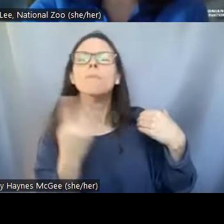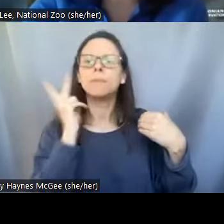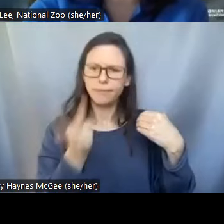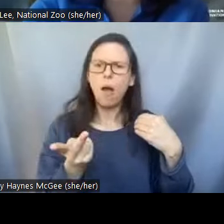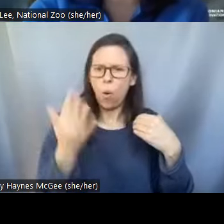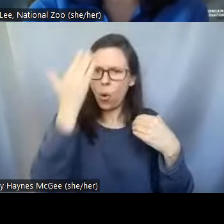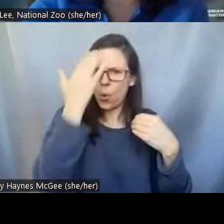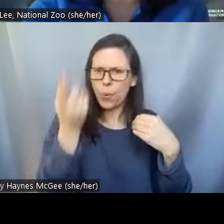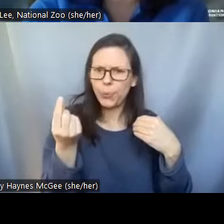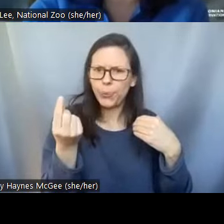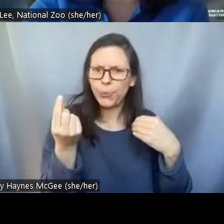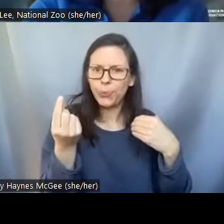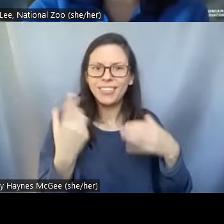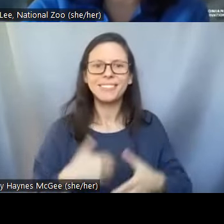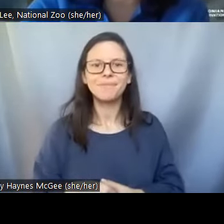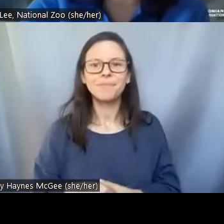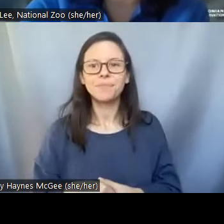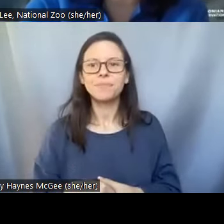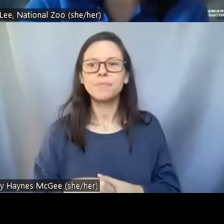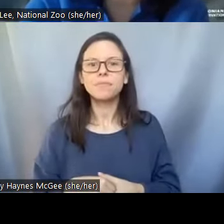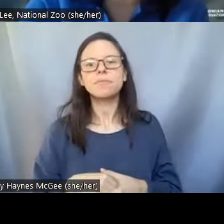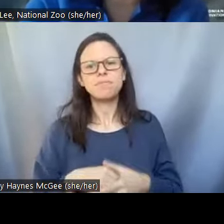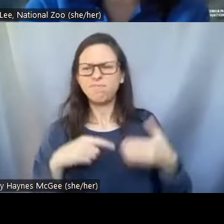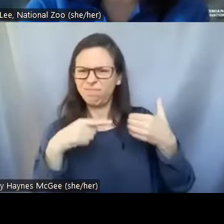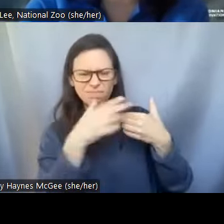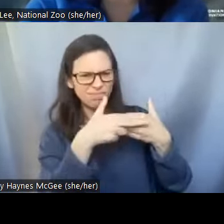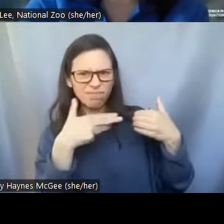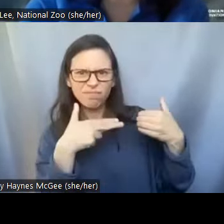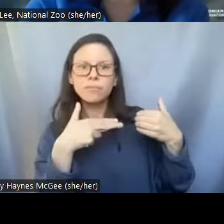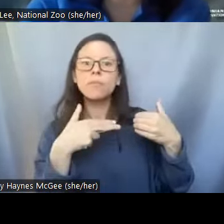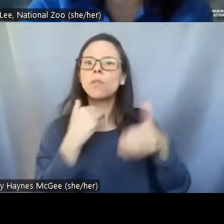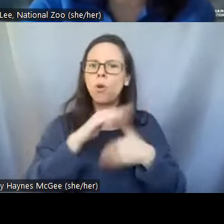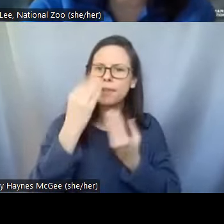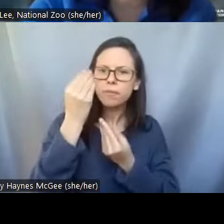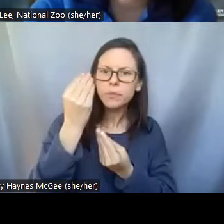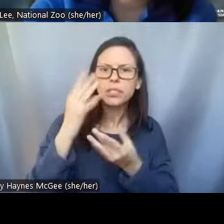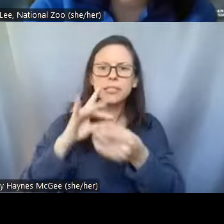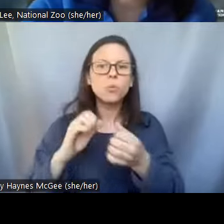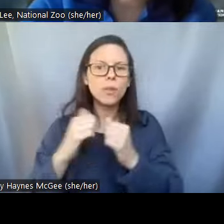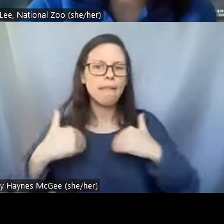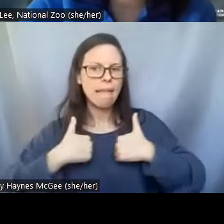will also be linked with all the information about this animal that we receive it from. So this is